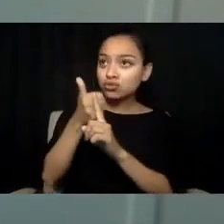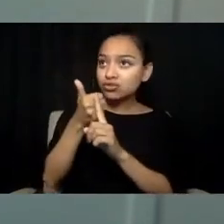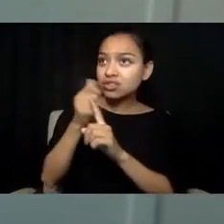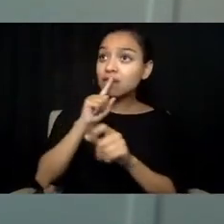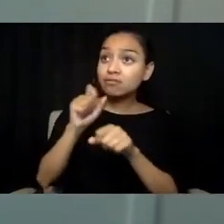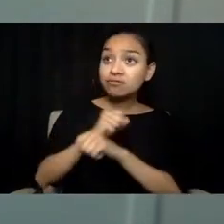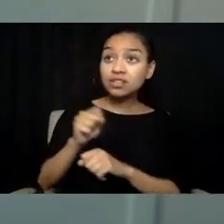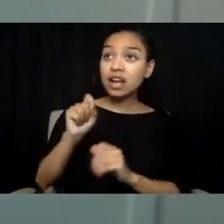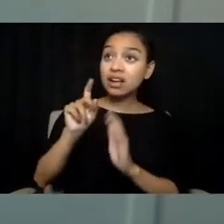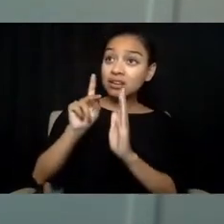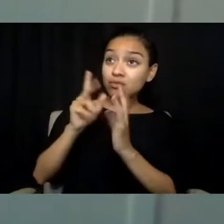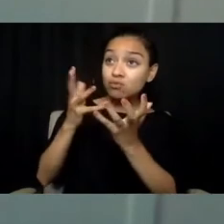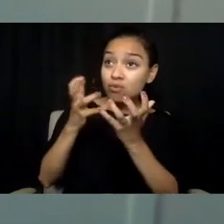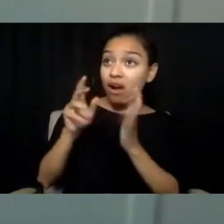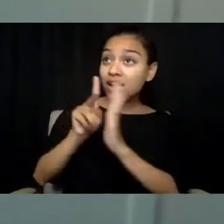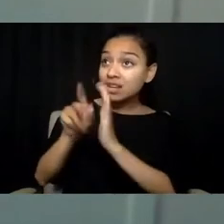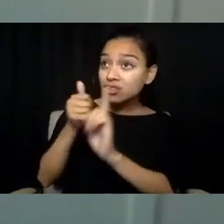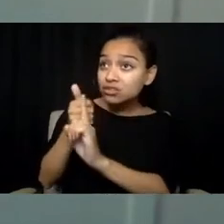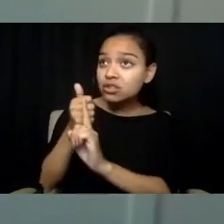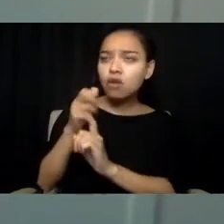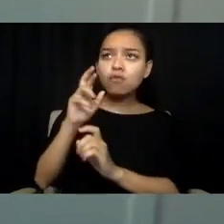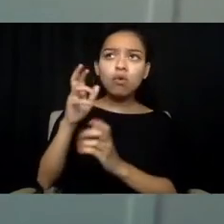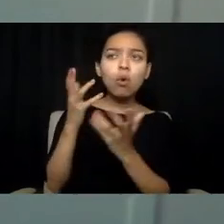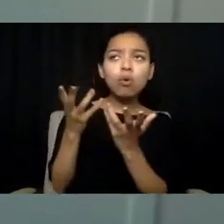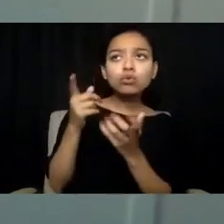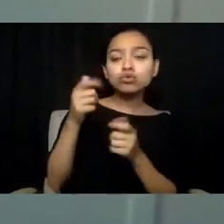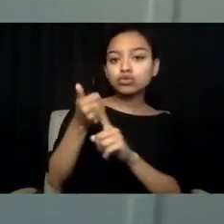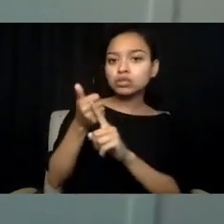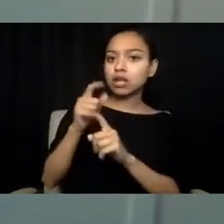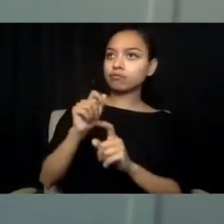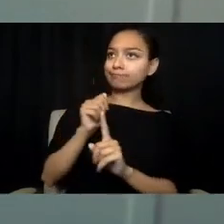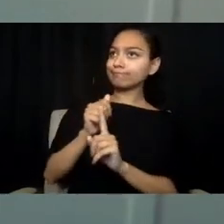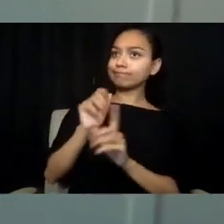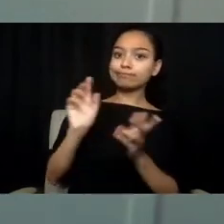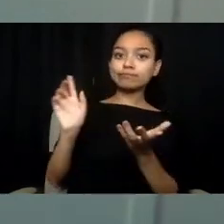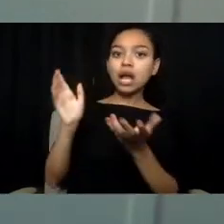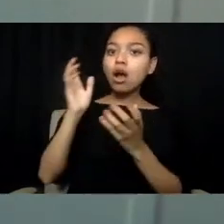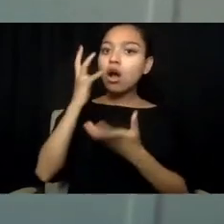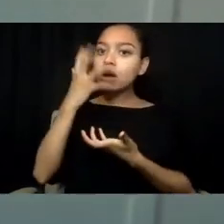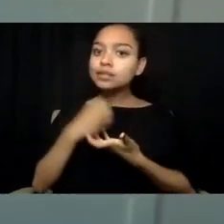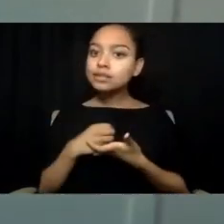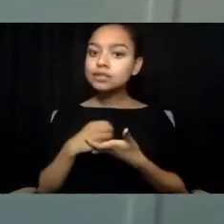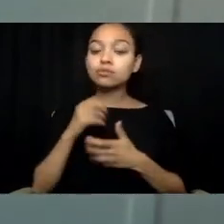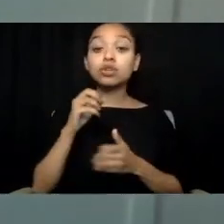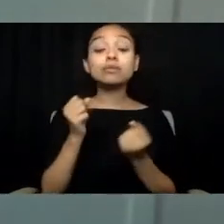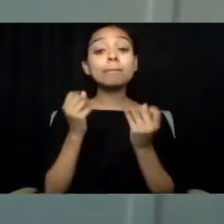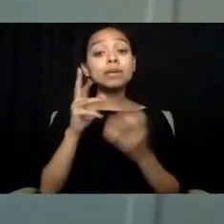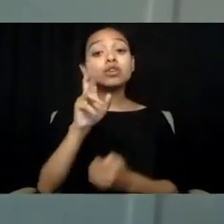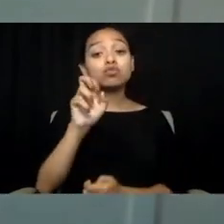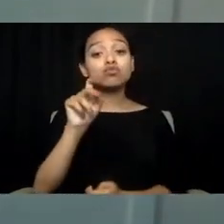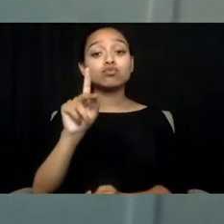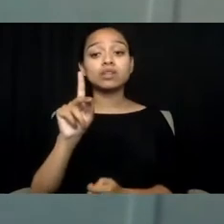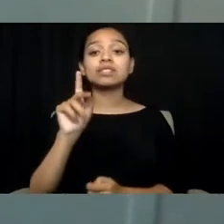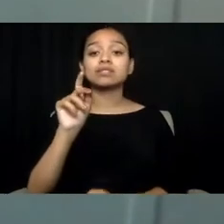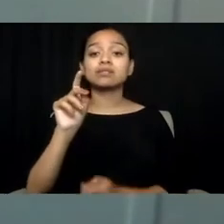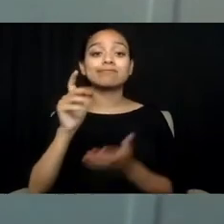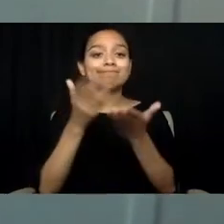There are unique risk factors of suicide for autistic people that must be known and understood by professionals supporting them.